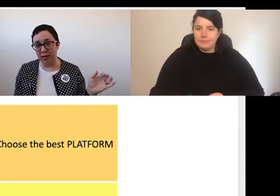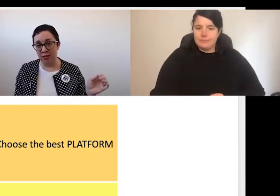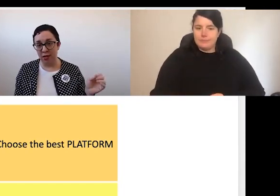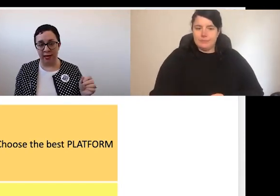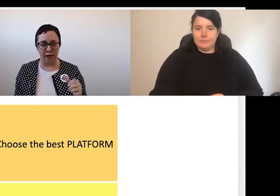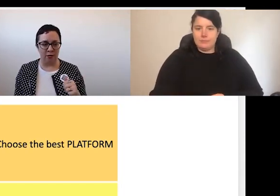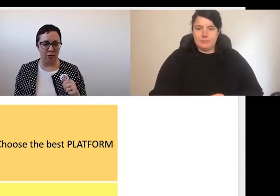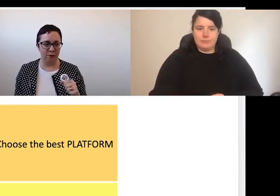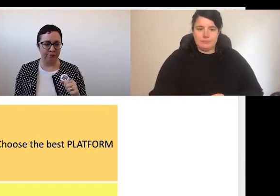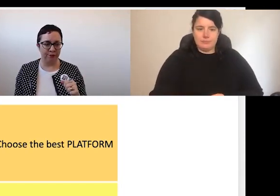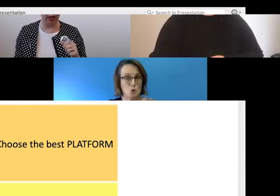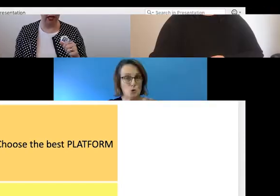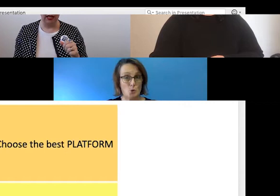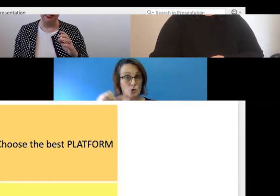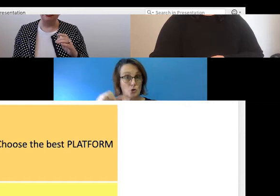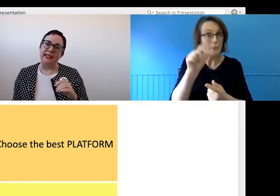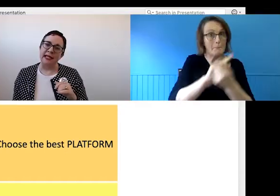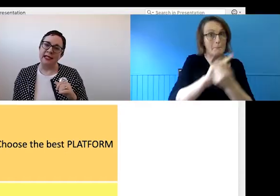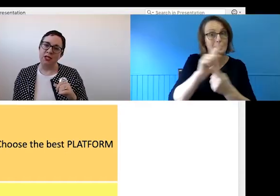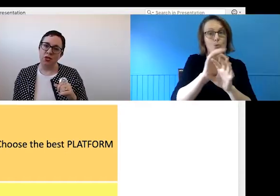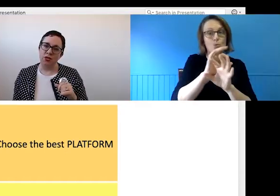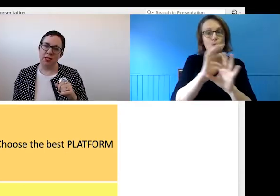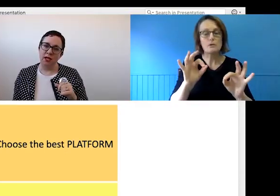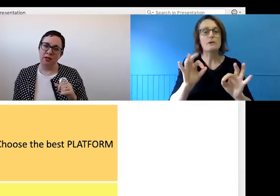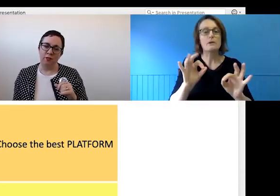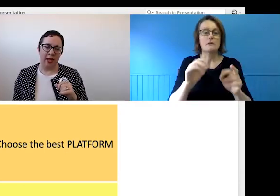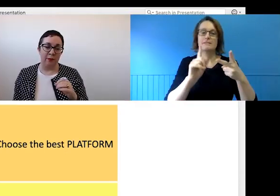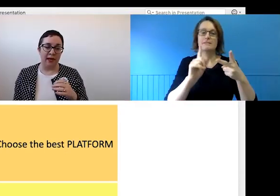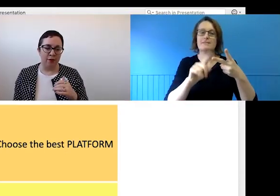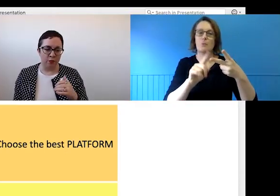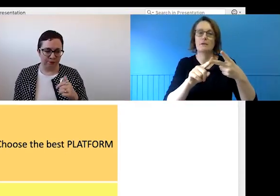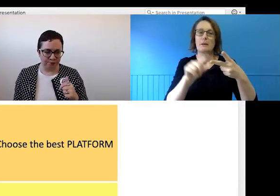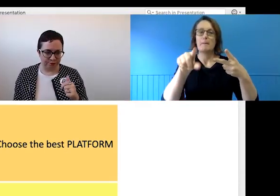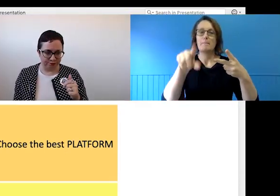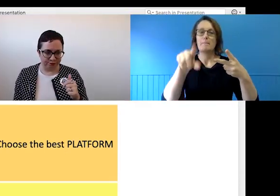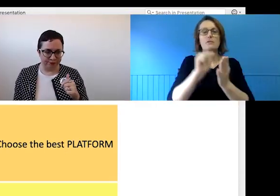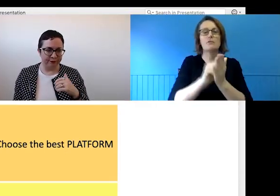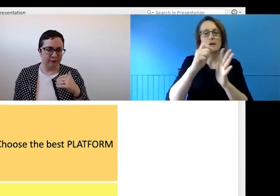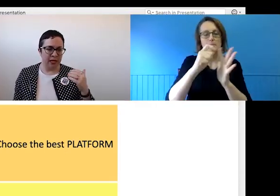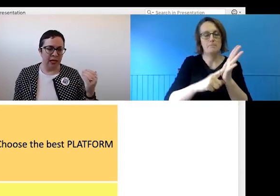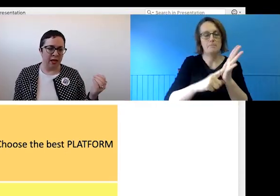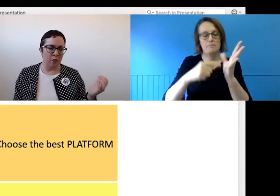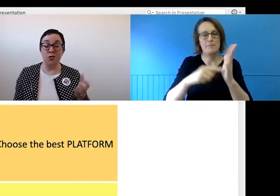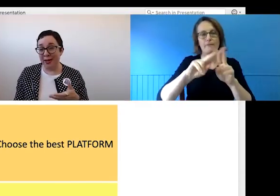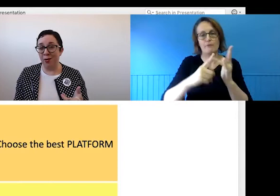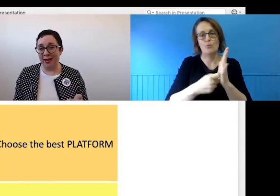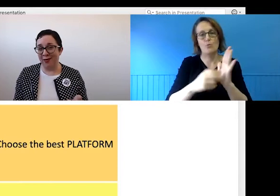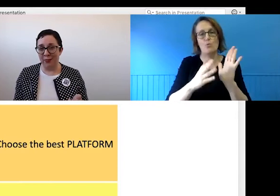need to go ahead at all. Secondly, "choosing the right platform". Which